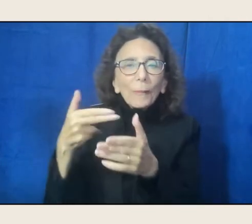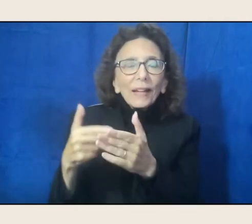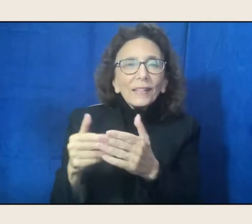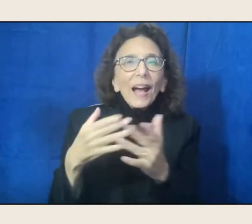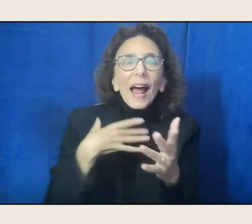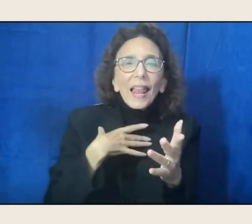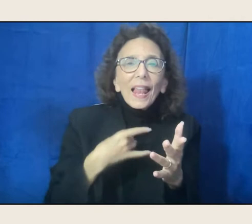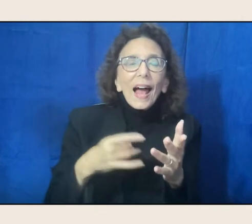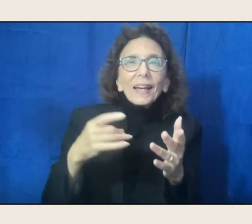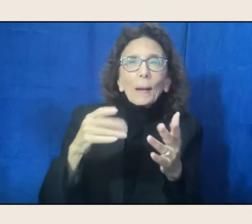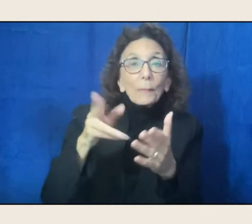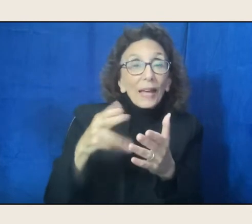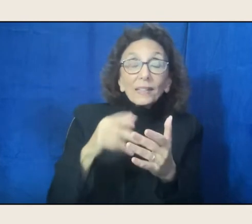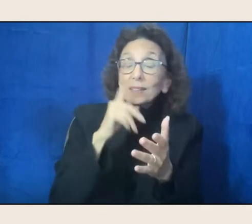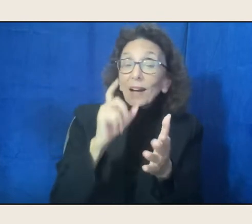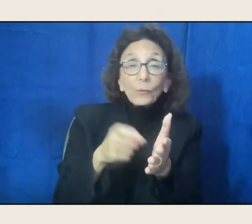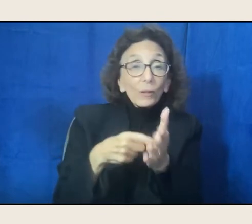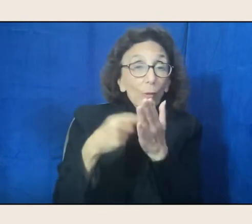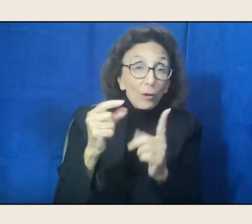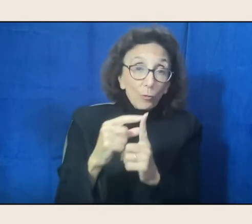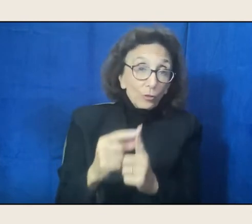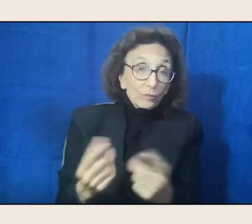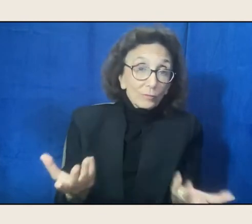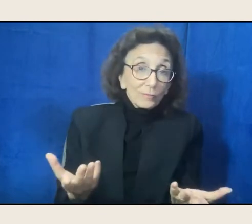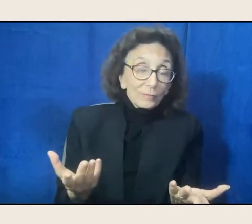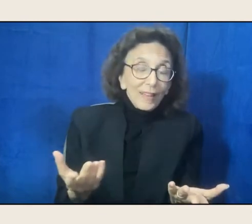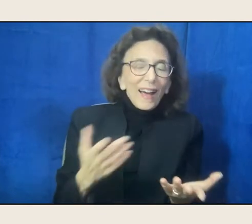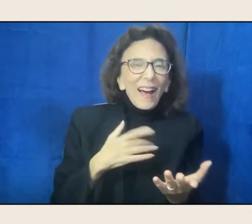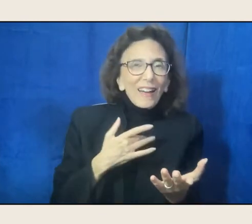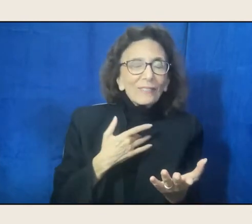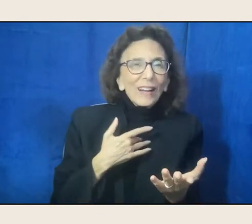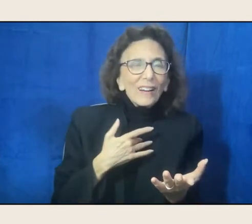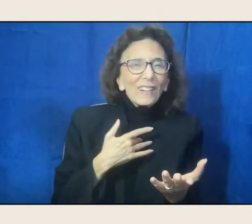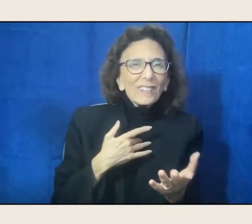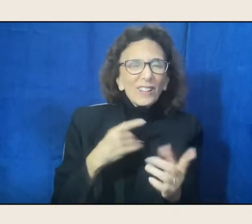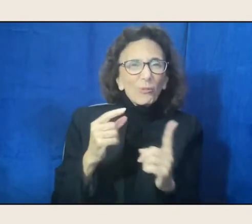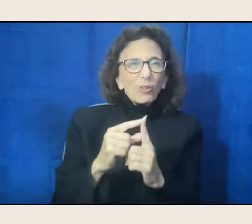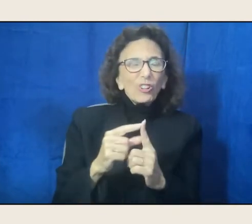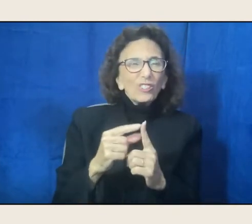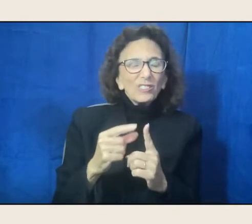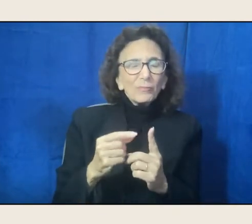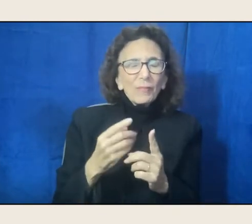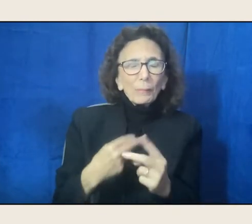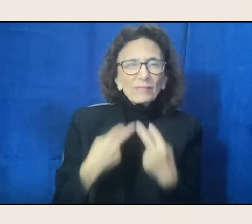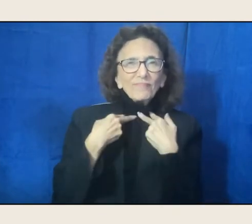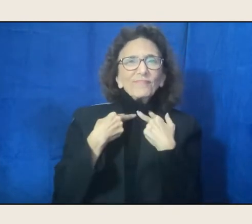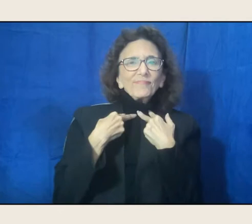because words to me were, I felt handicapped, actually, when it came to words, or speaking.